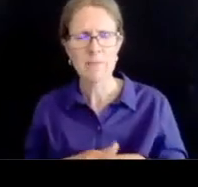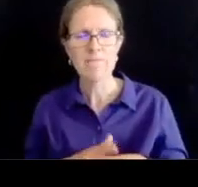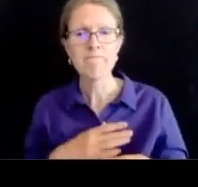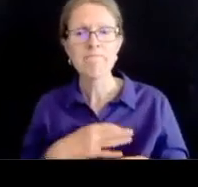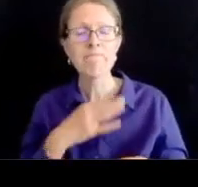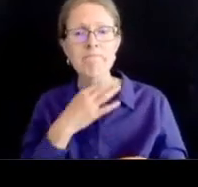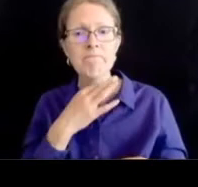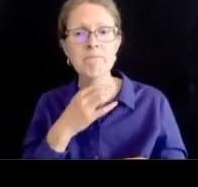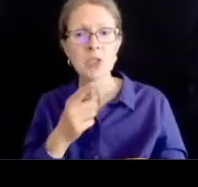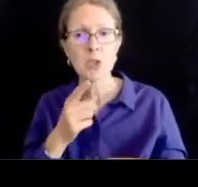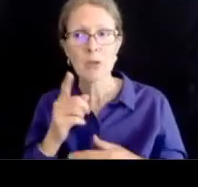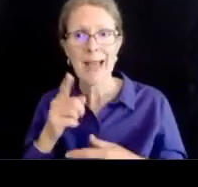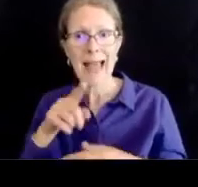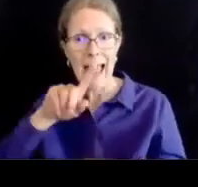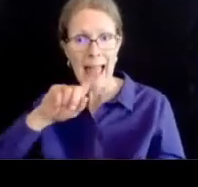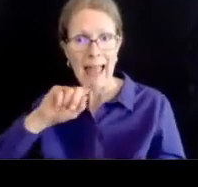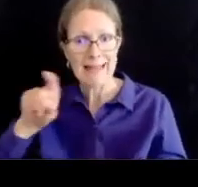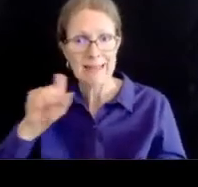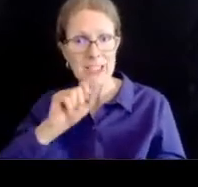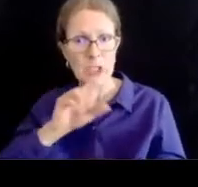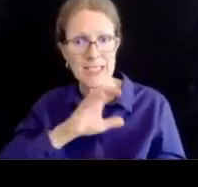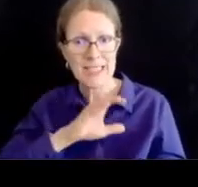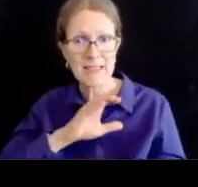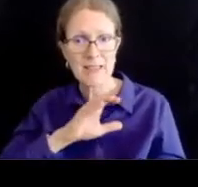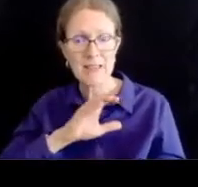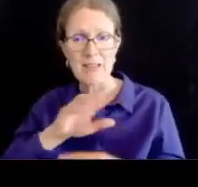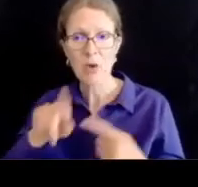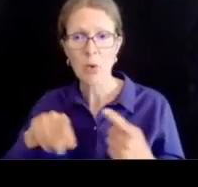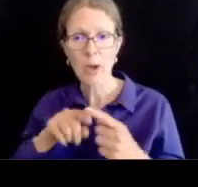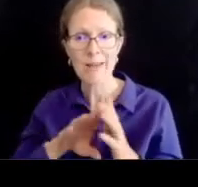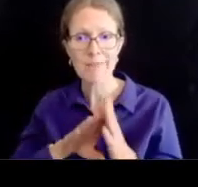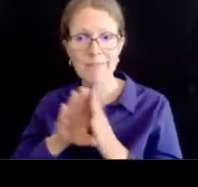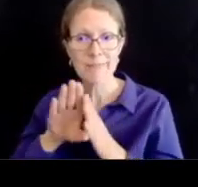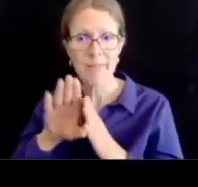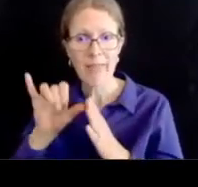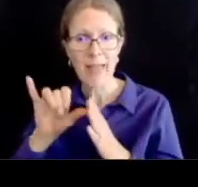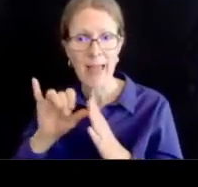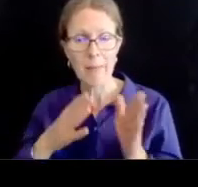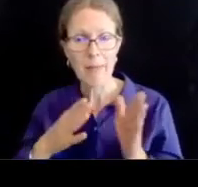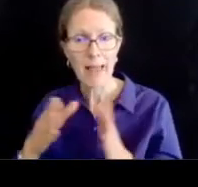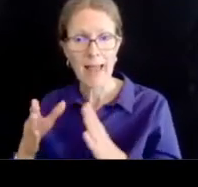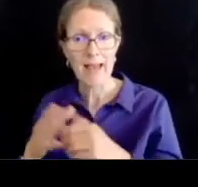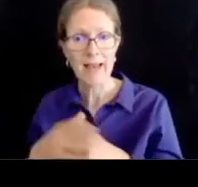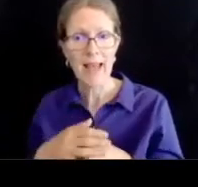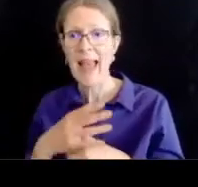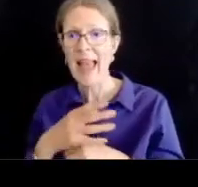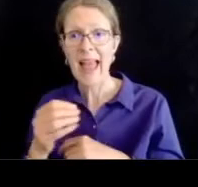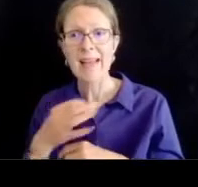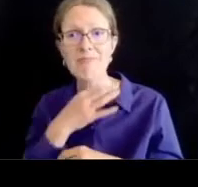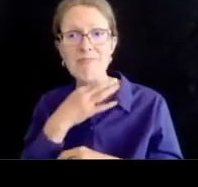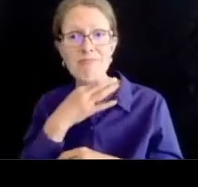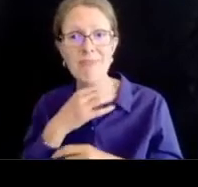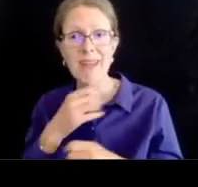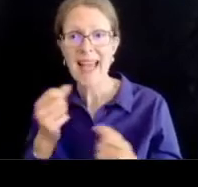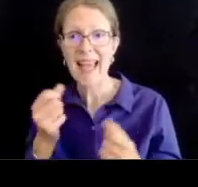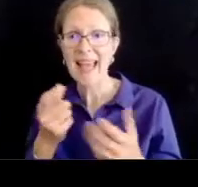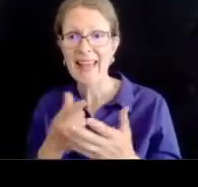point we could do to stop this project going forward thank you uh we had a the